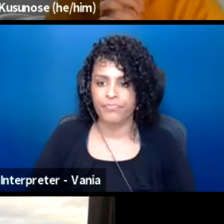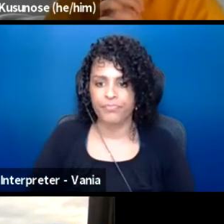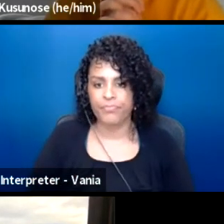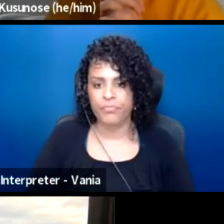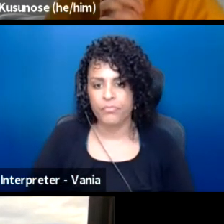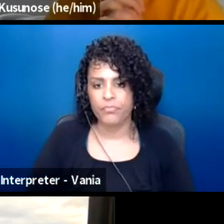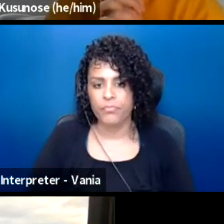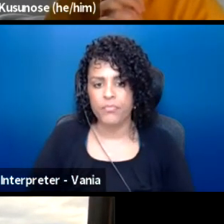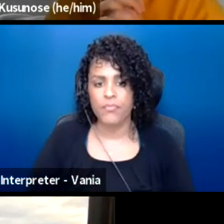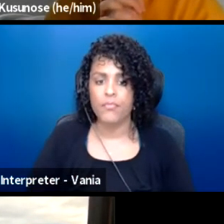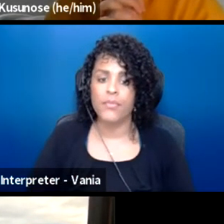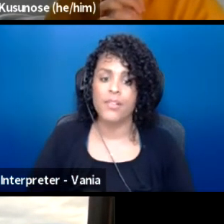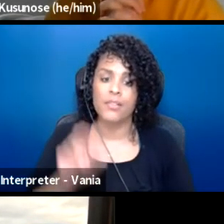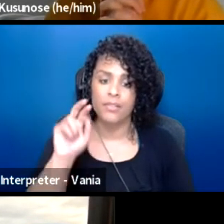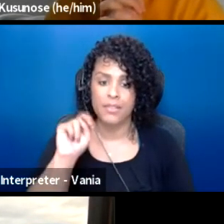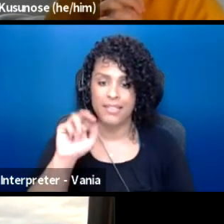It just sucks that we need money.